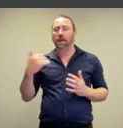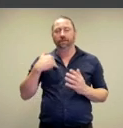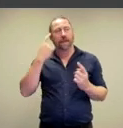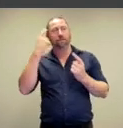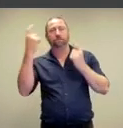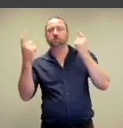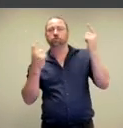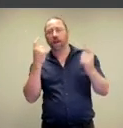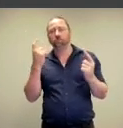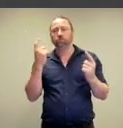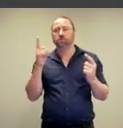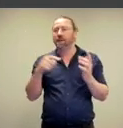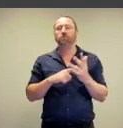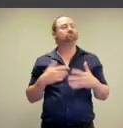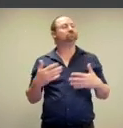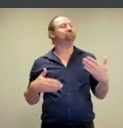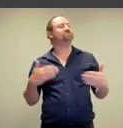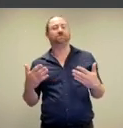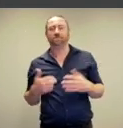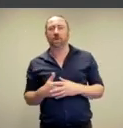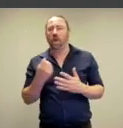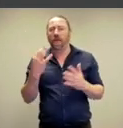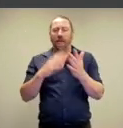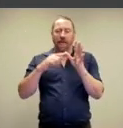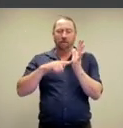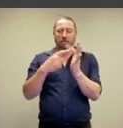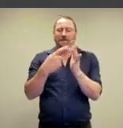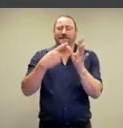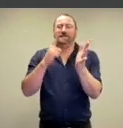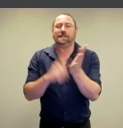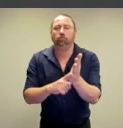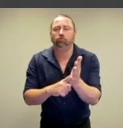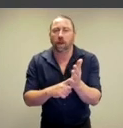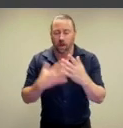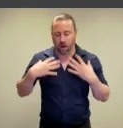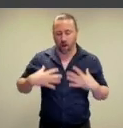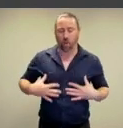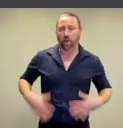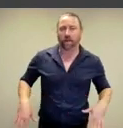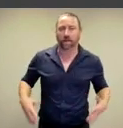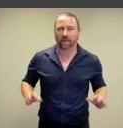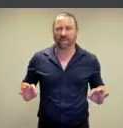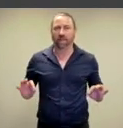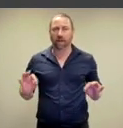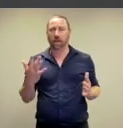imagination and sparks the last drive. Without the